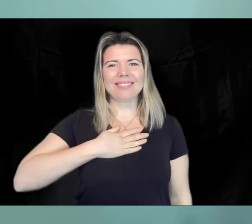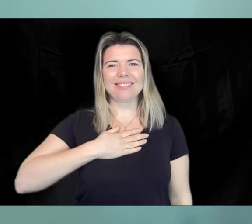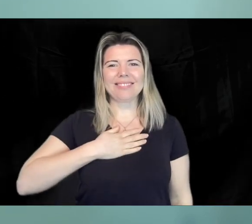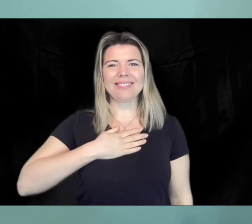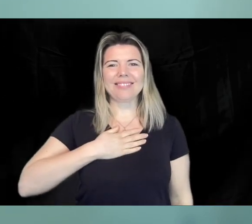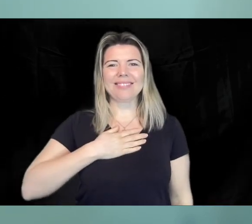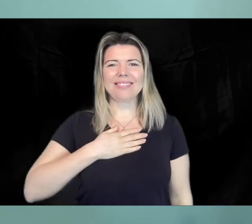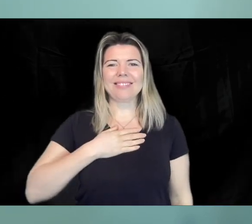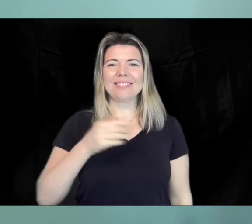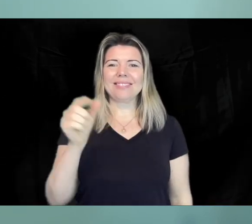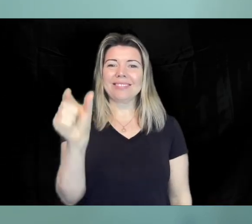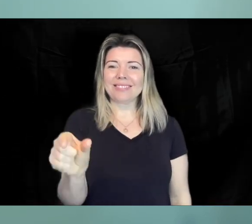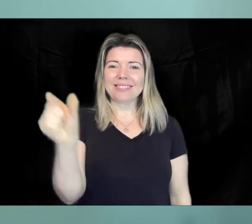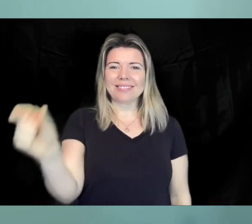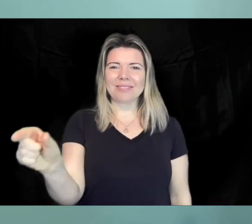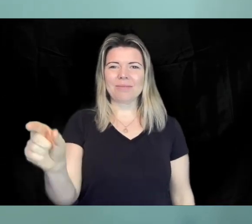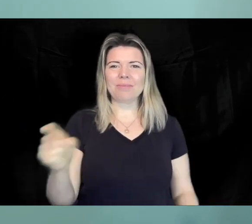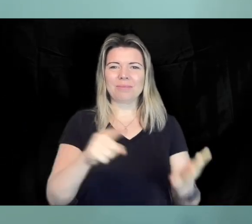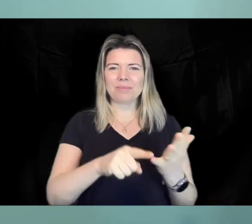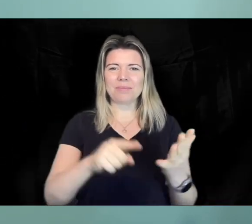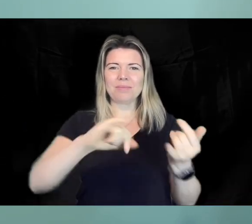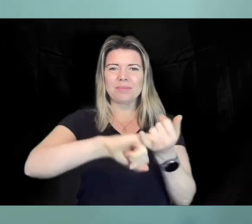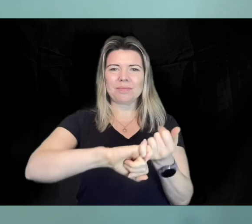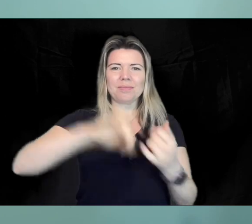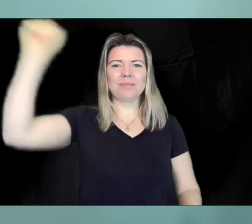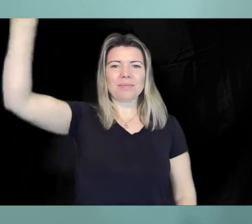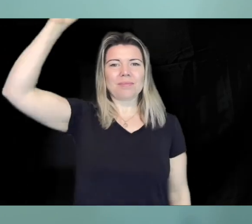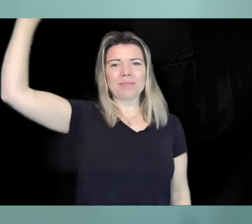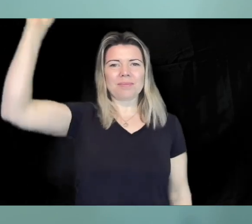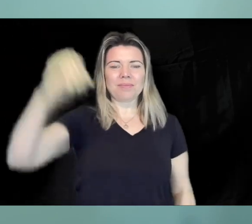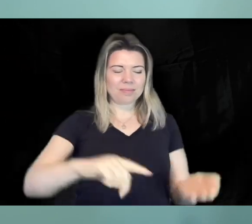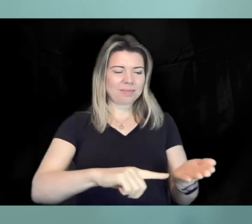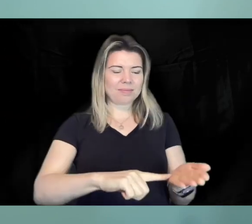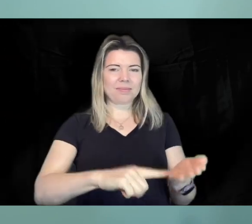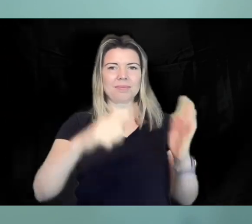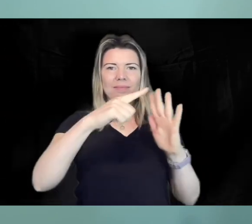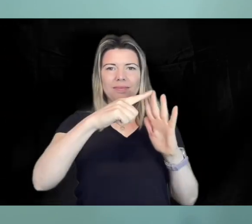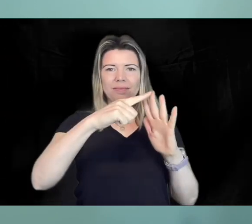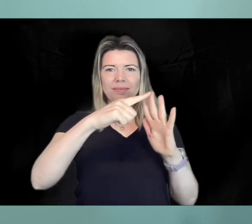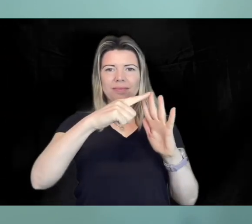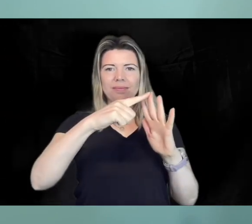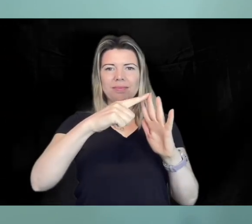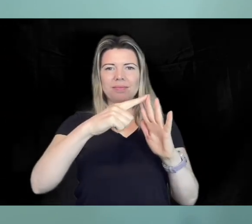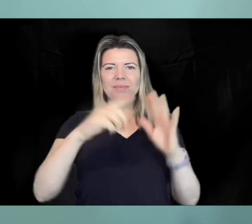that we support at Upper Springland and for our winners Tassi and Isla, it was extra special for